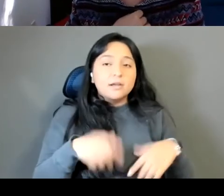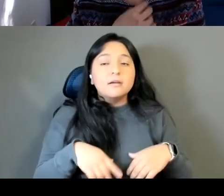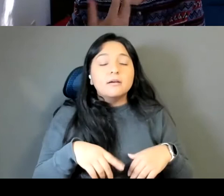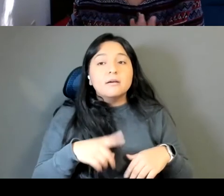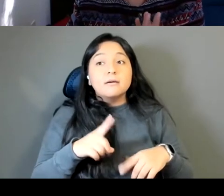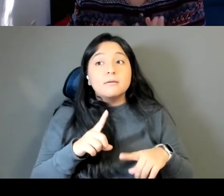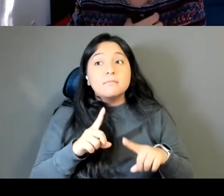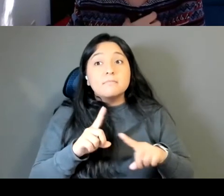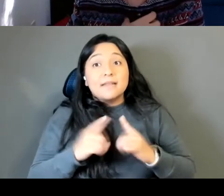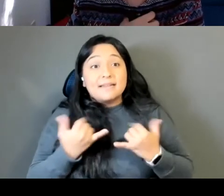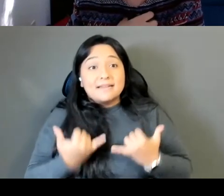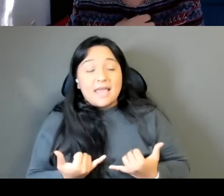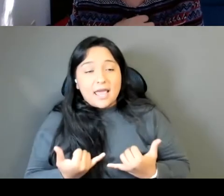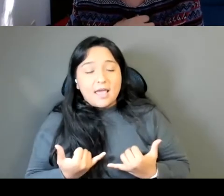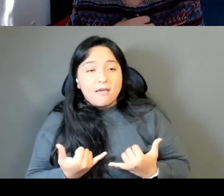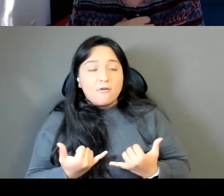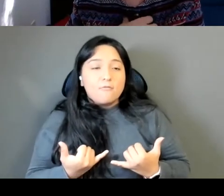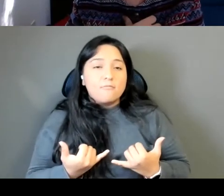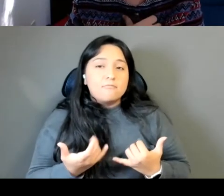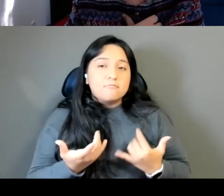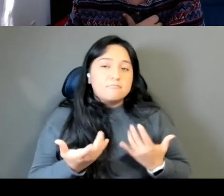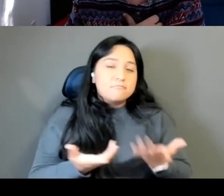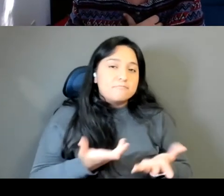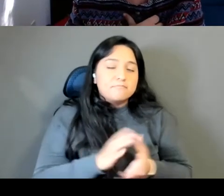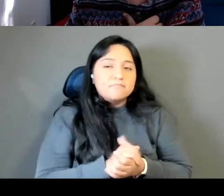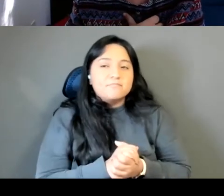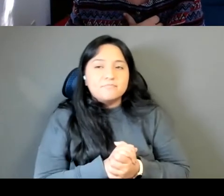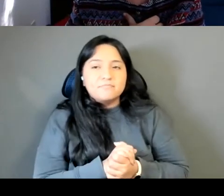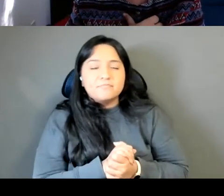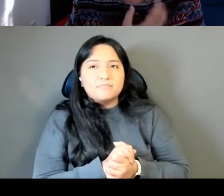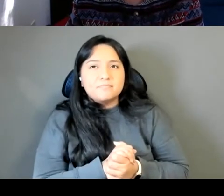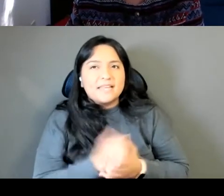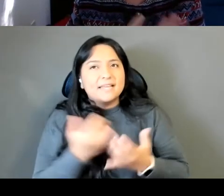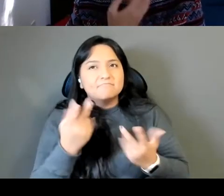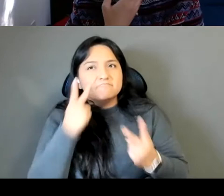But now I've come around to really loving the upbringing I had which I got to put this